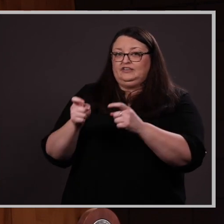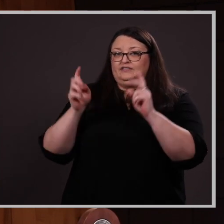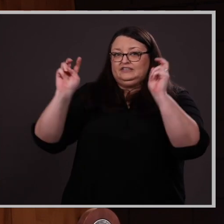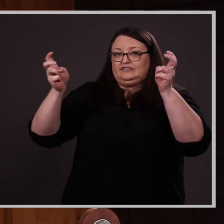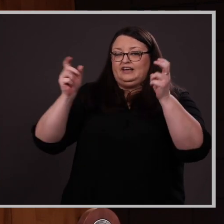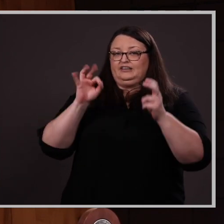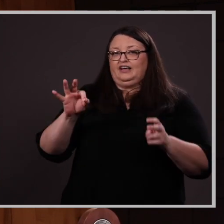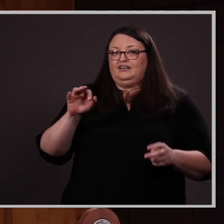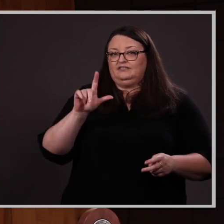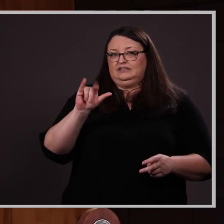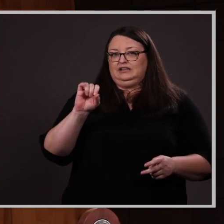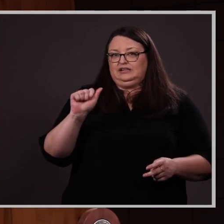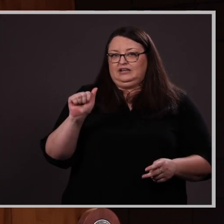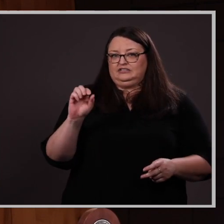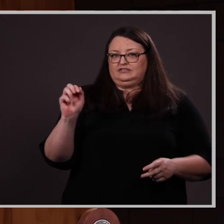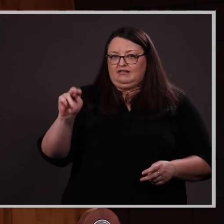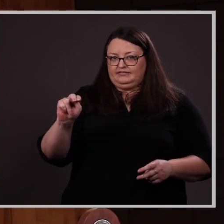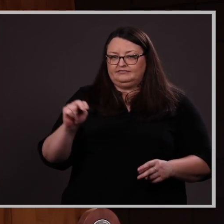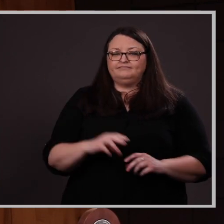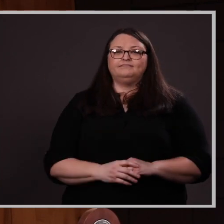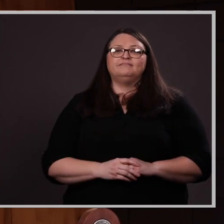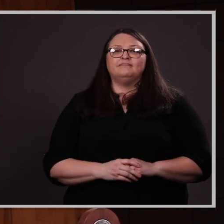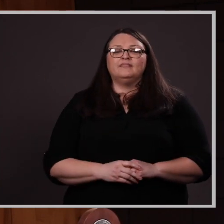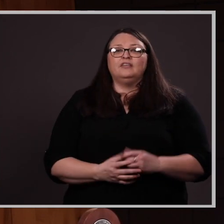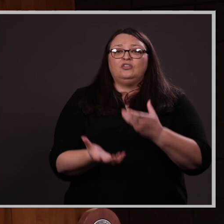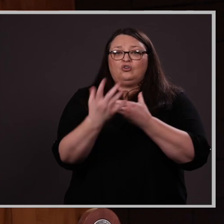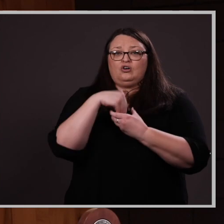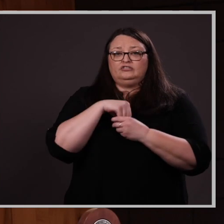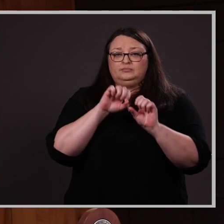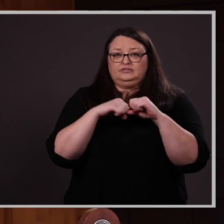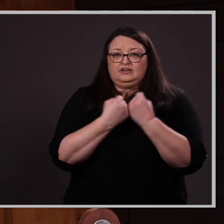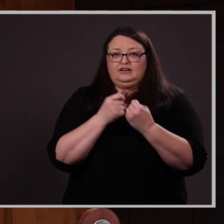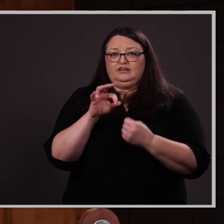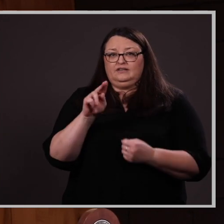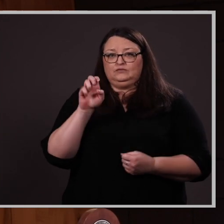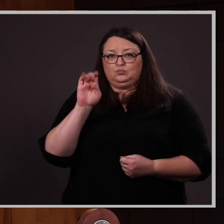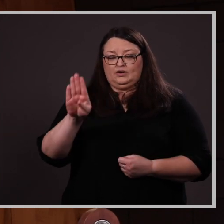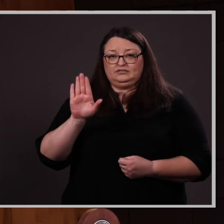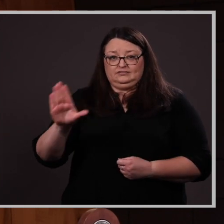of liaison. The Autism Society of Nebraska’s mission